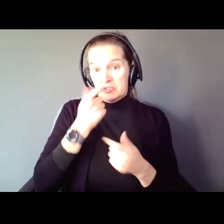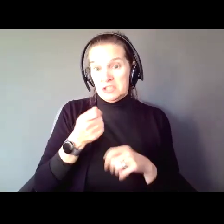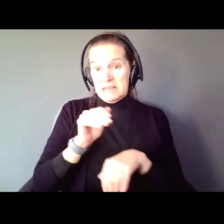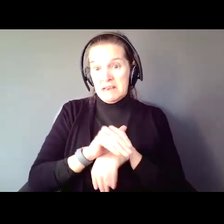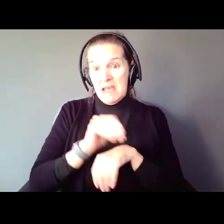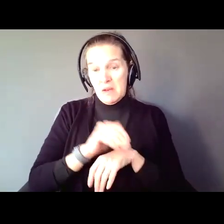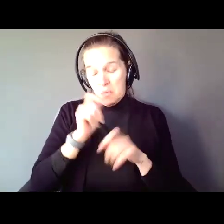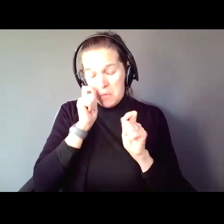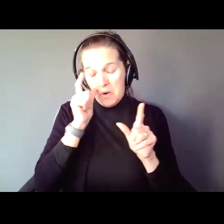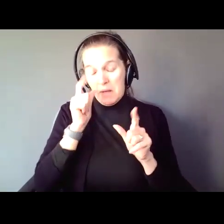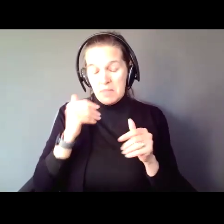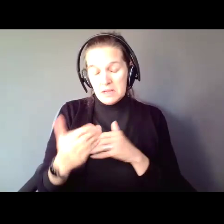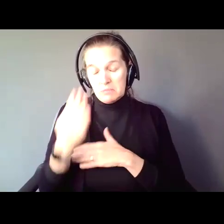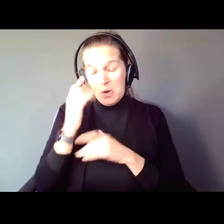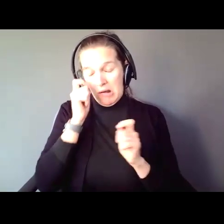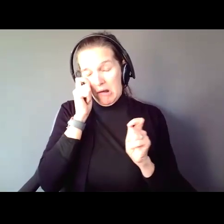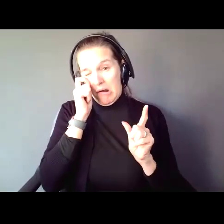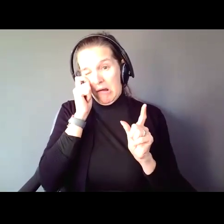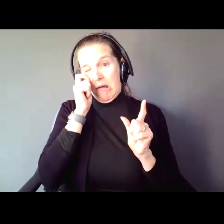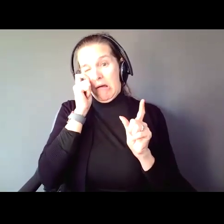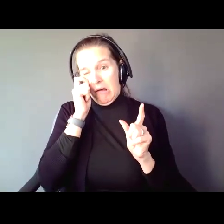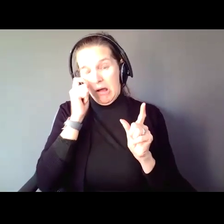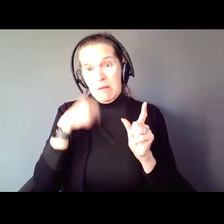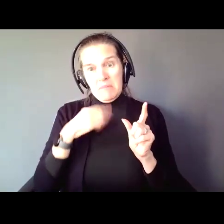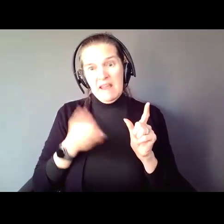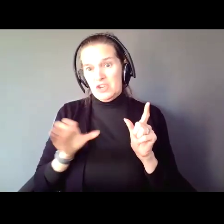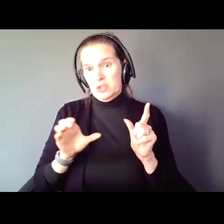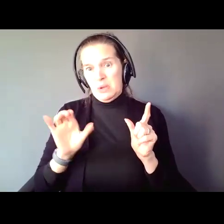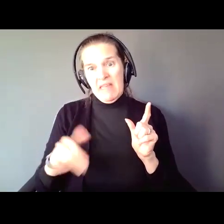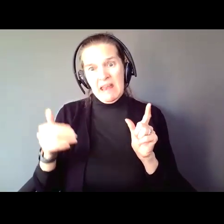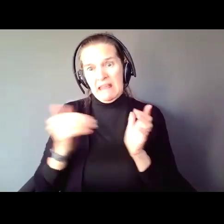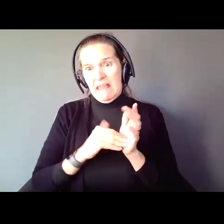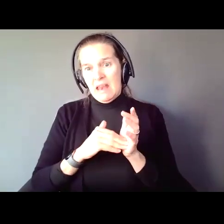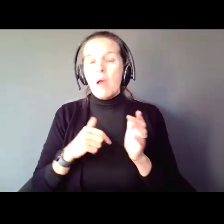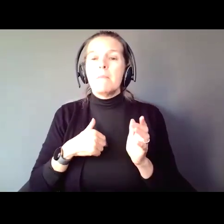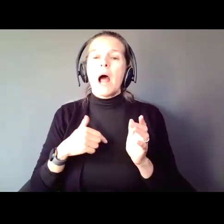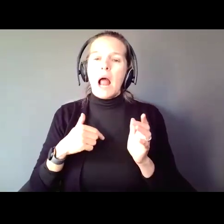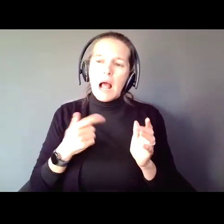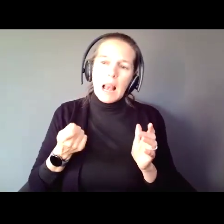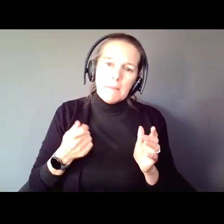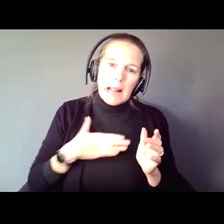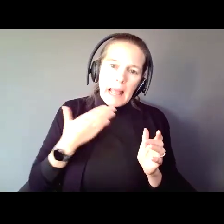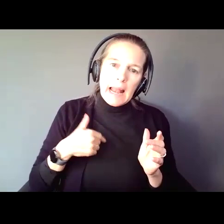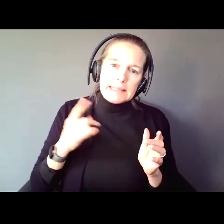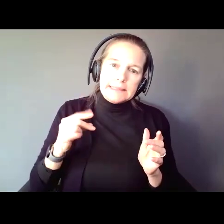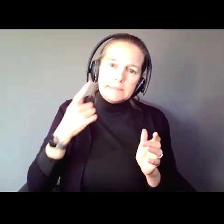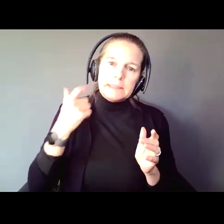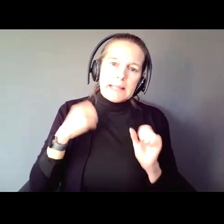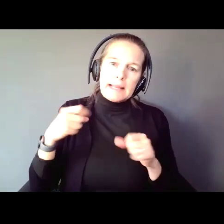never going that again, but I am kind of glad I did, because now I have a story I can tell. We use